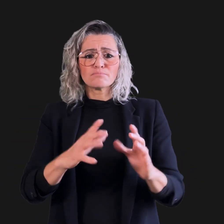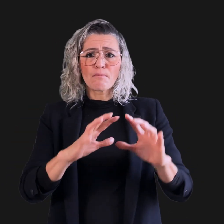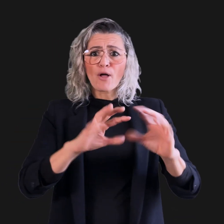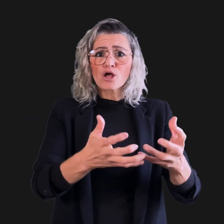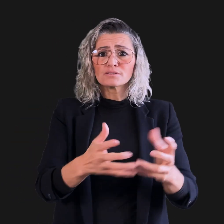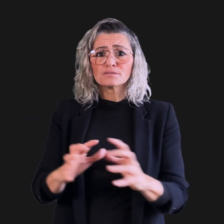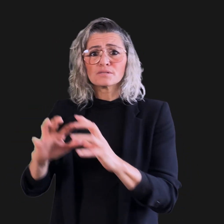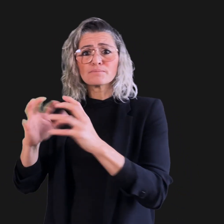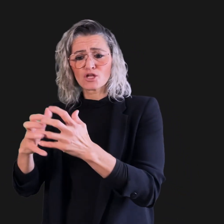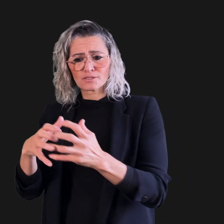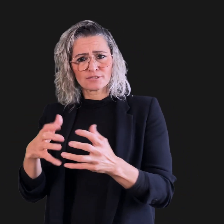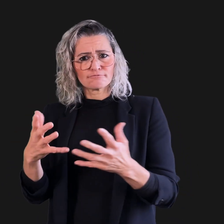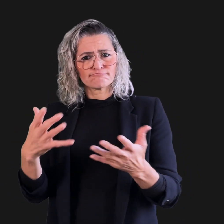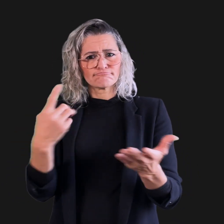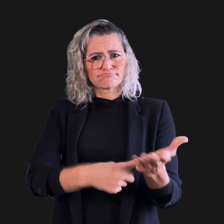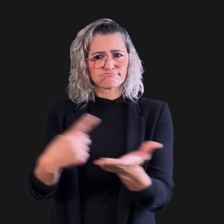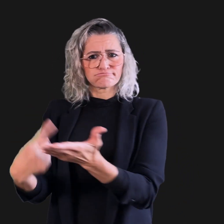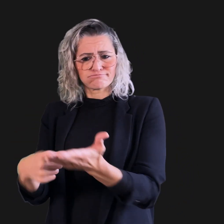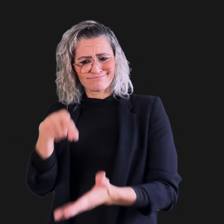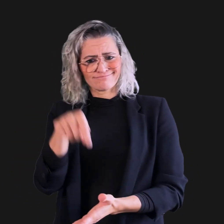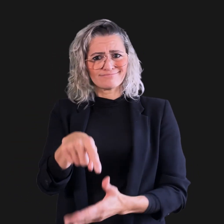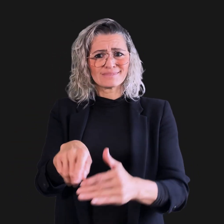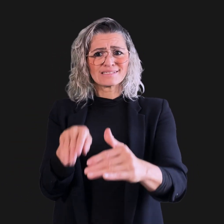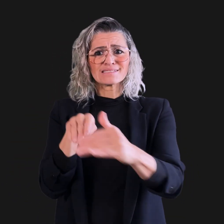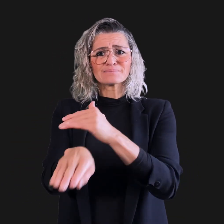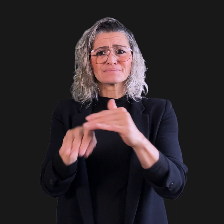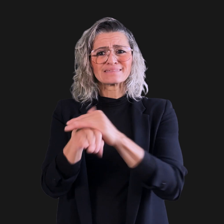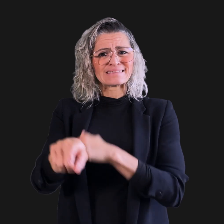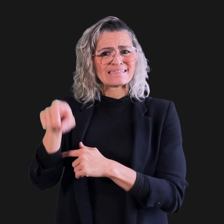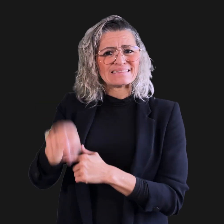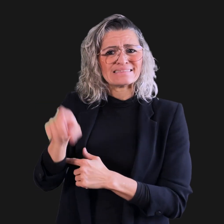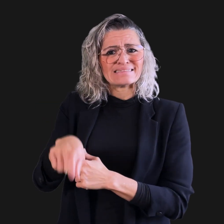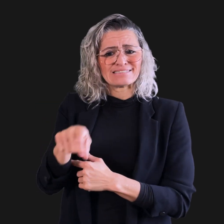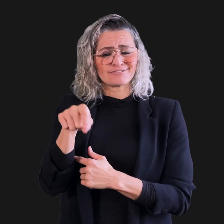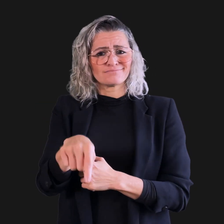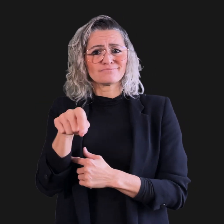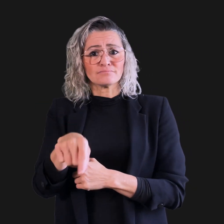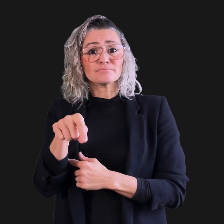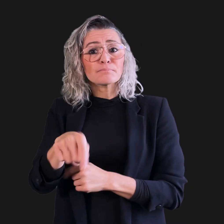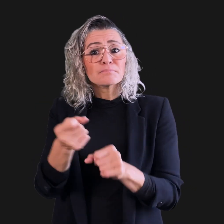with the parties around accessibility needs.